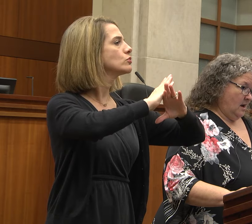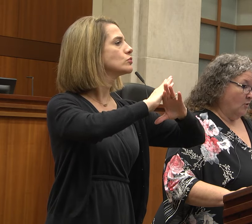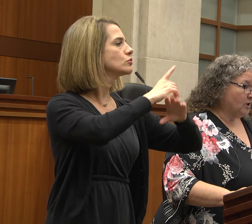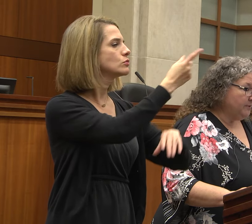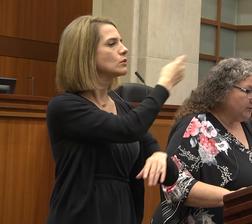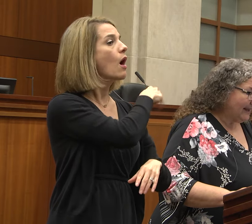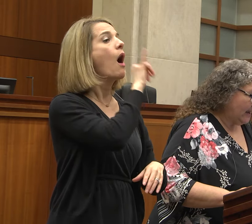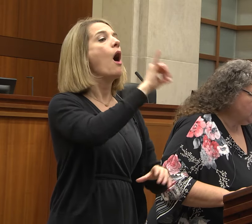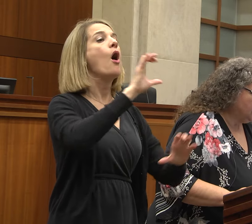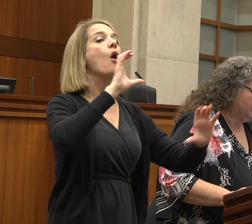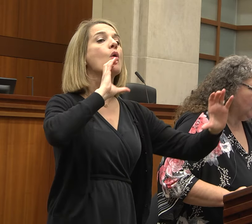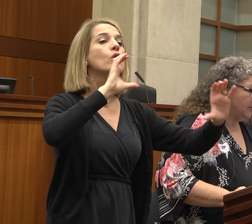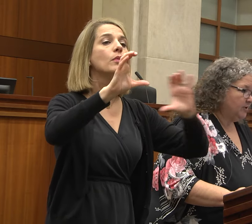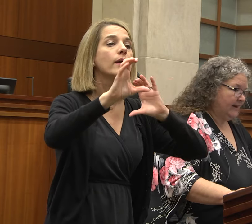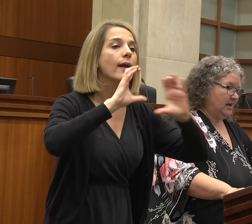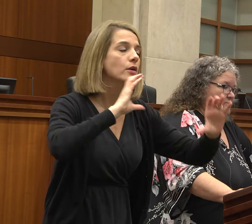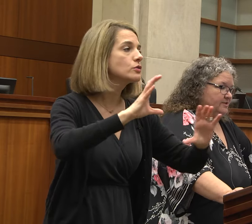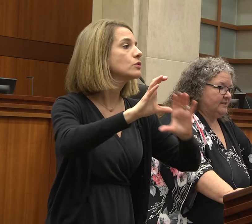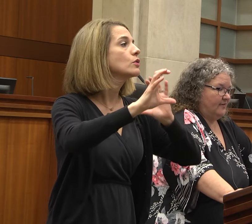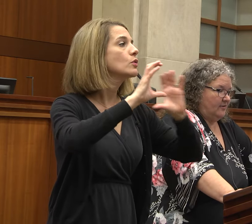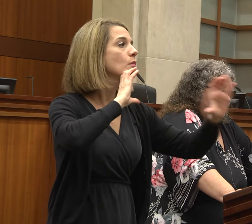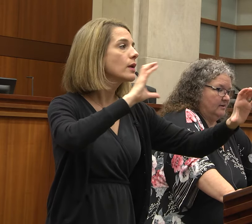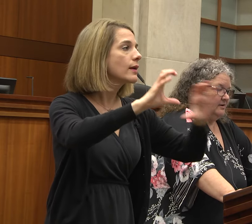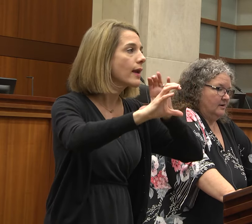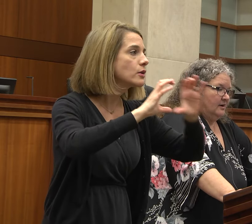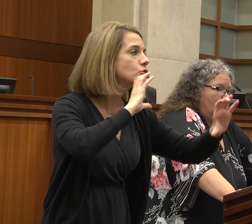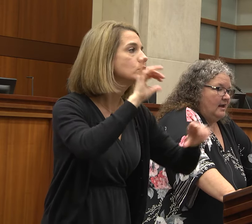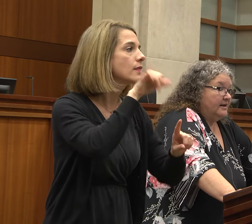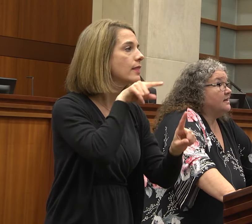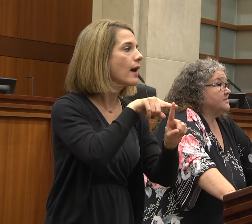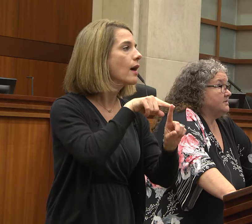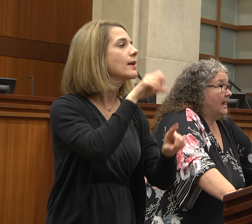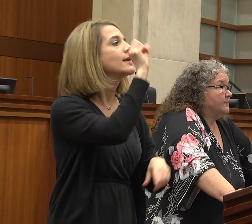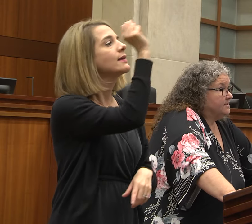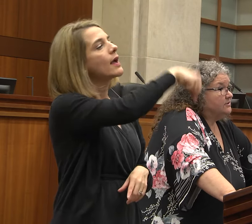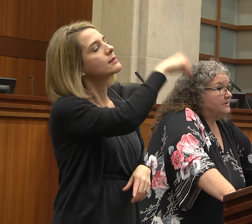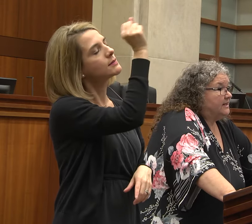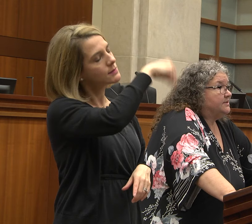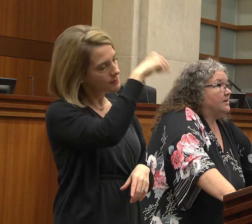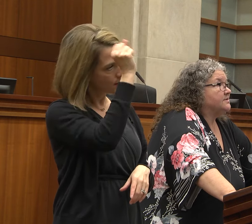do accessibility that's our goal: to help entities figure out from the beginning